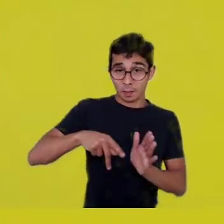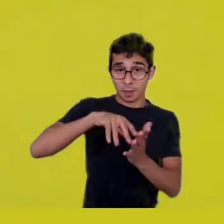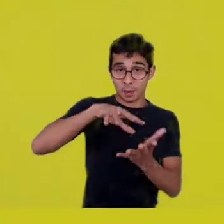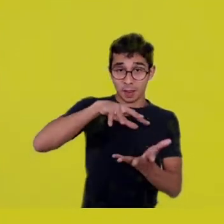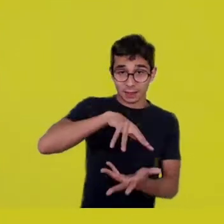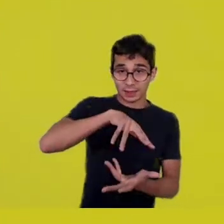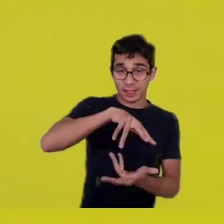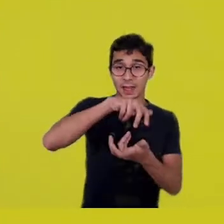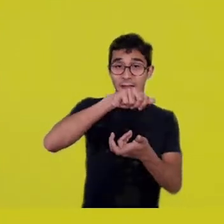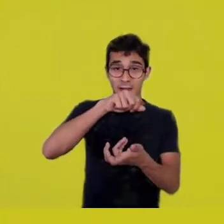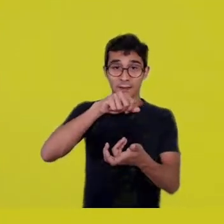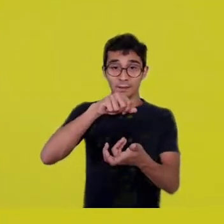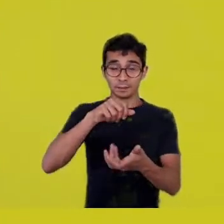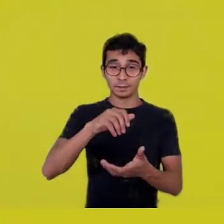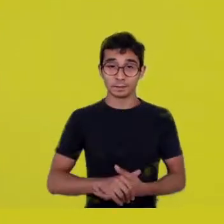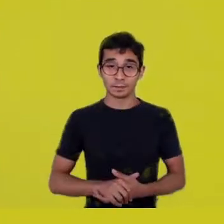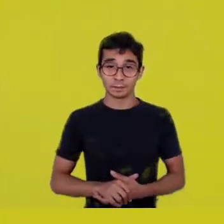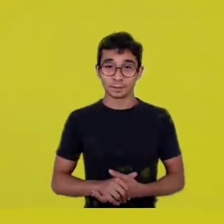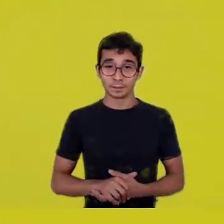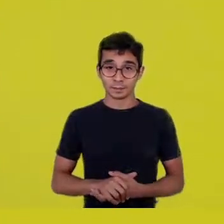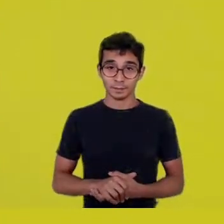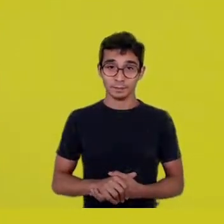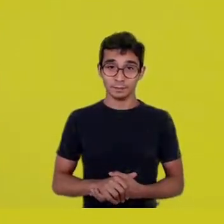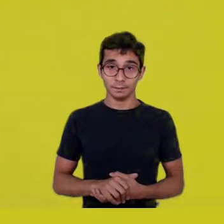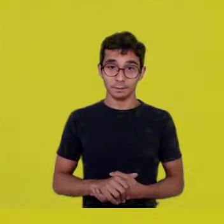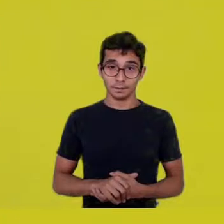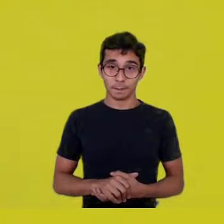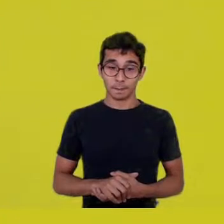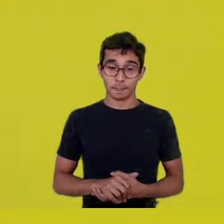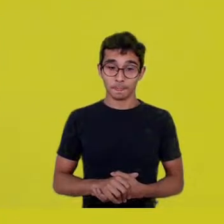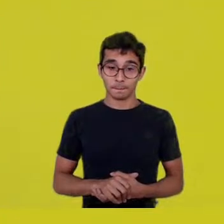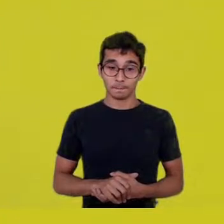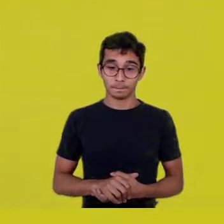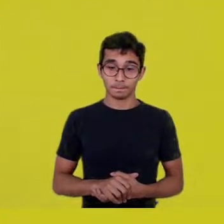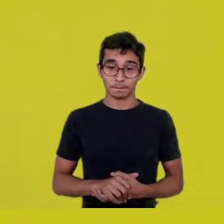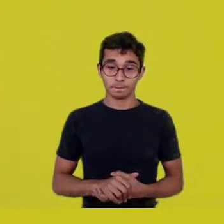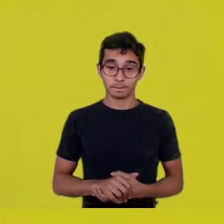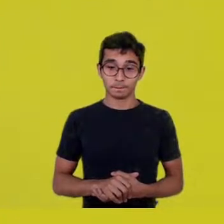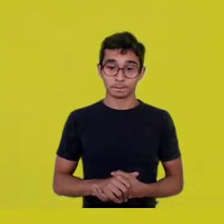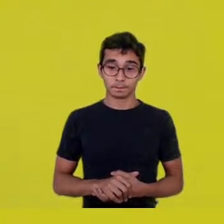and this implication of the body experience itself with earth